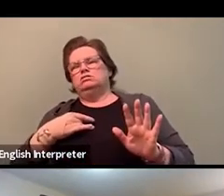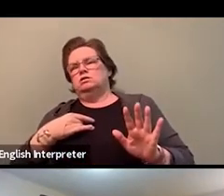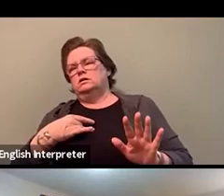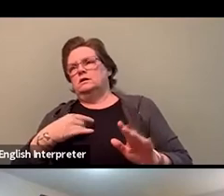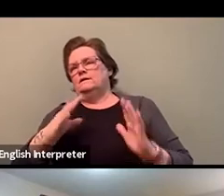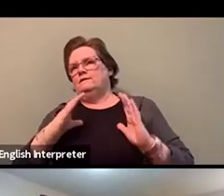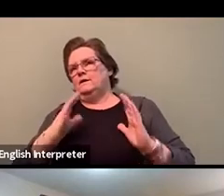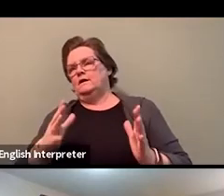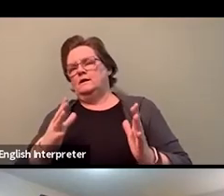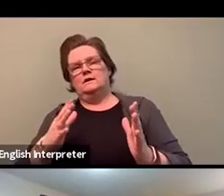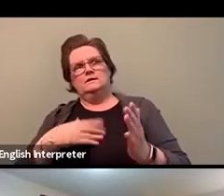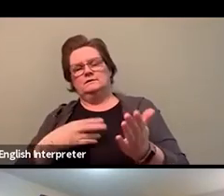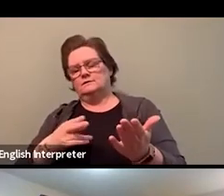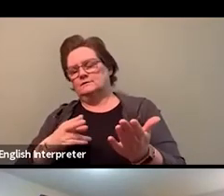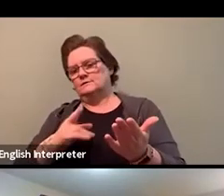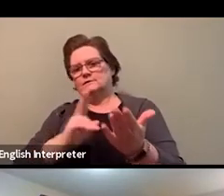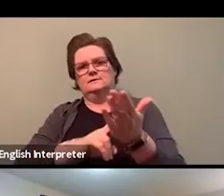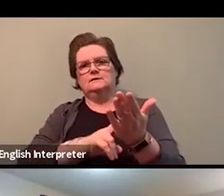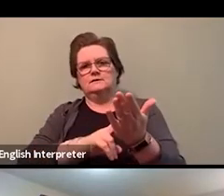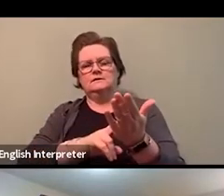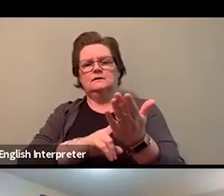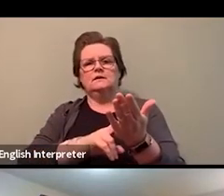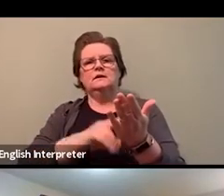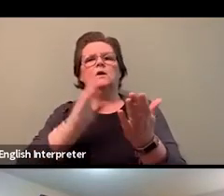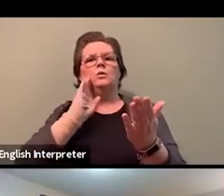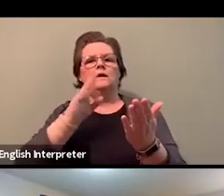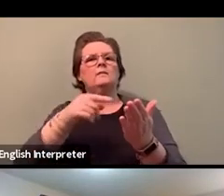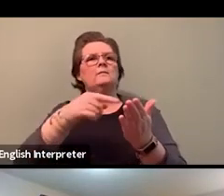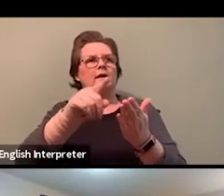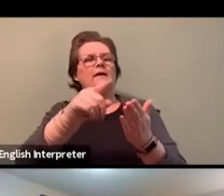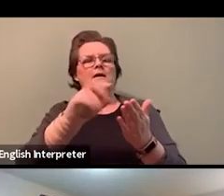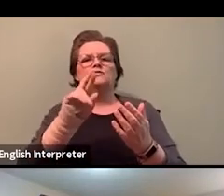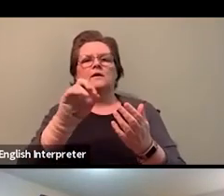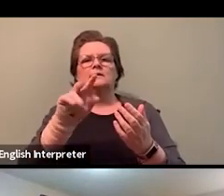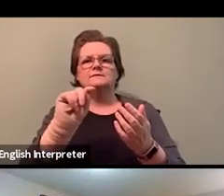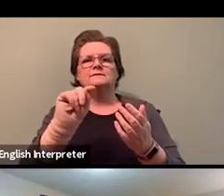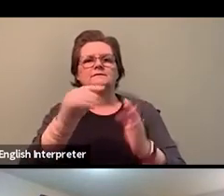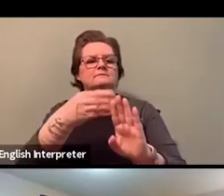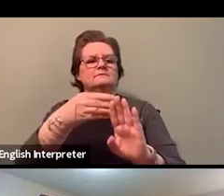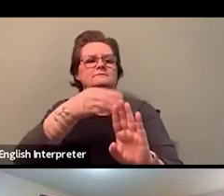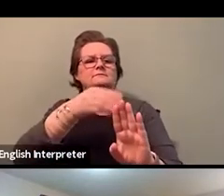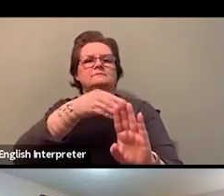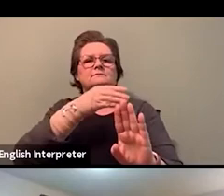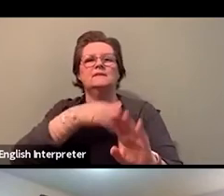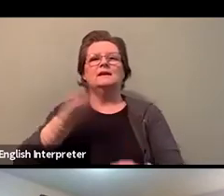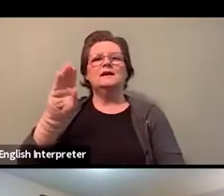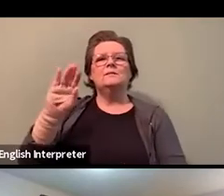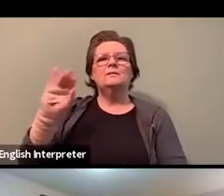Which as we know from Ford Government's Bill 184, you know, was basically the red carpet